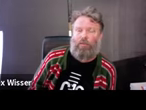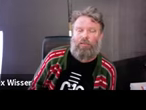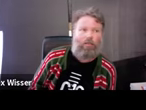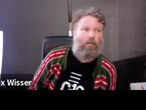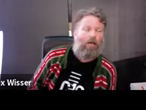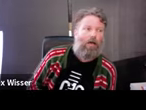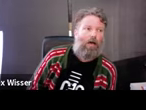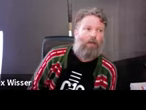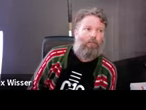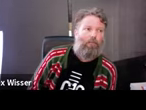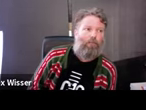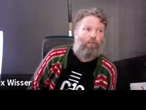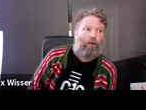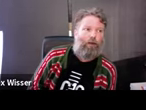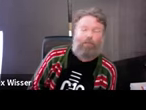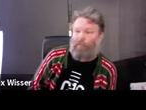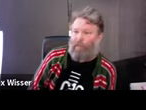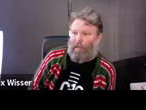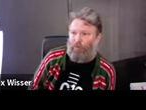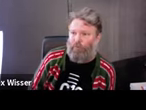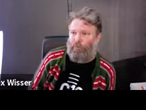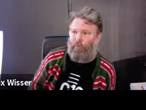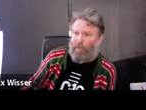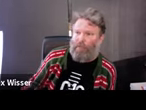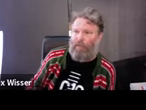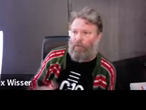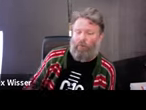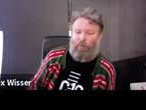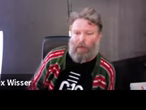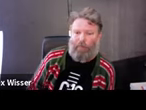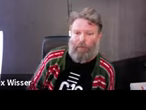people up in Bingara who live a facility called The Living